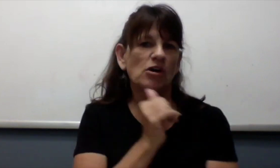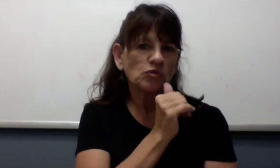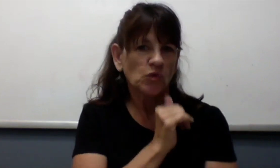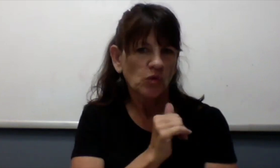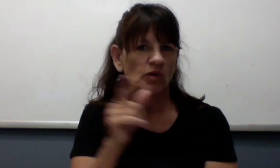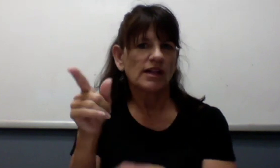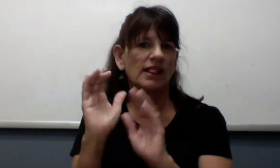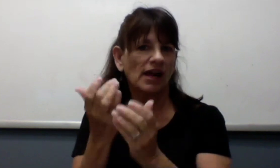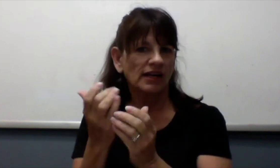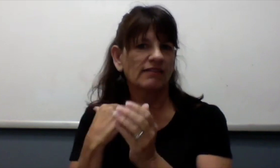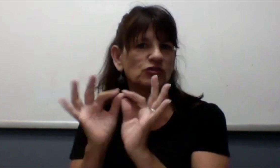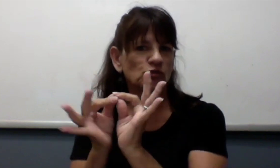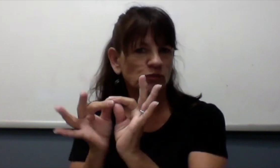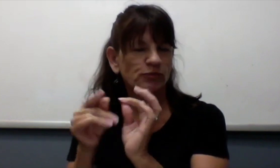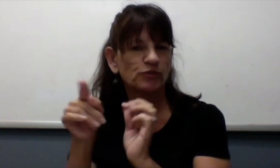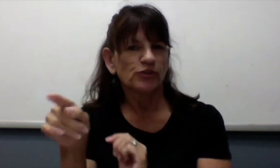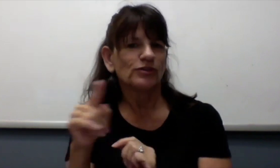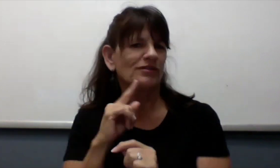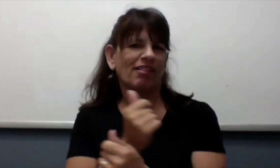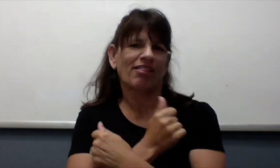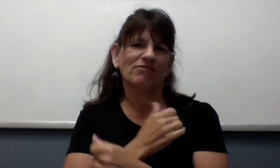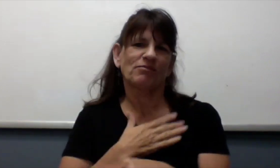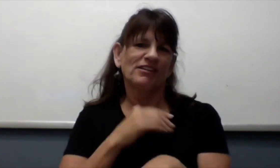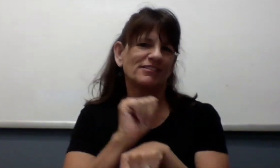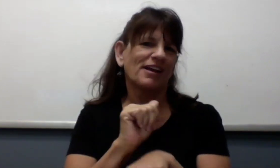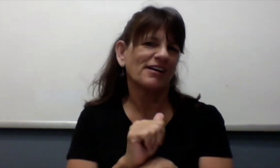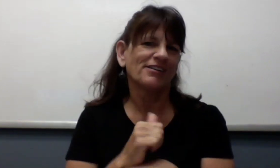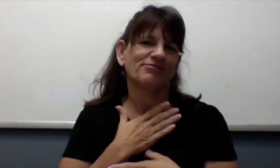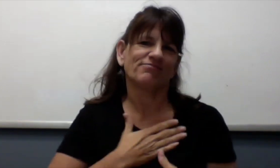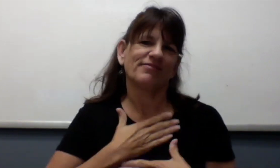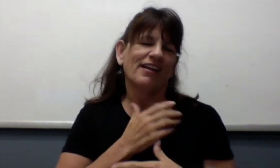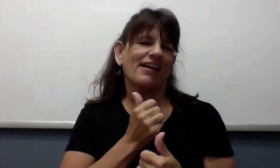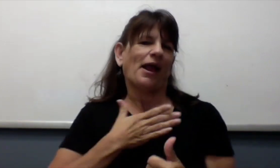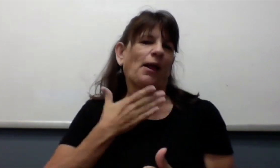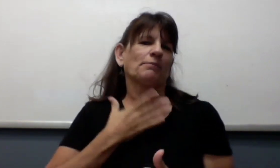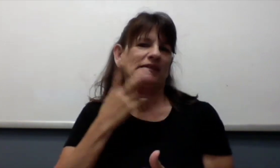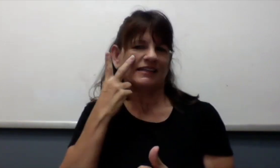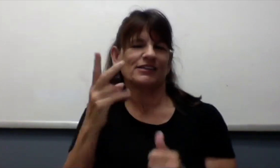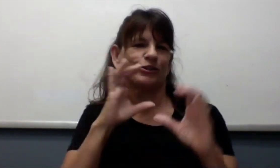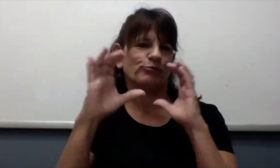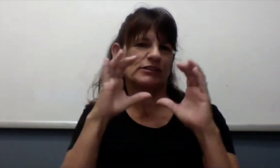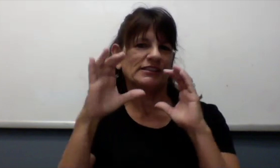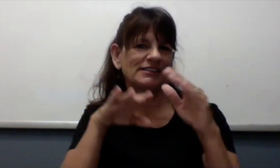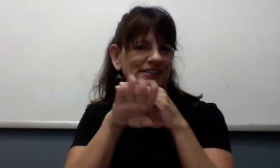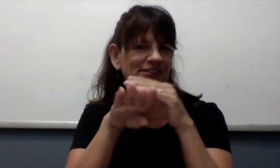And I also work with the University of Arizona. I interpret for different classes depending on the semester. I absolutely love my work and I love seeing